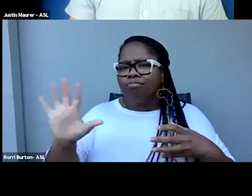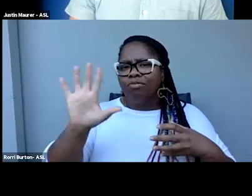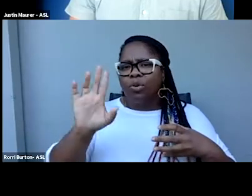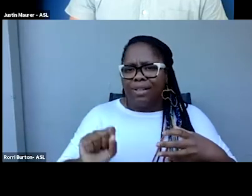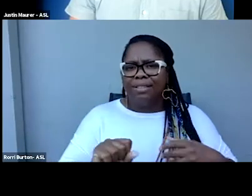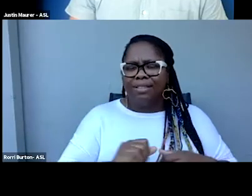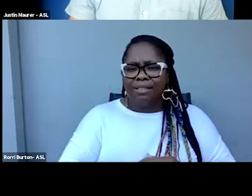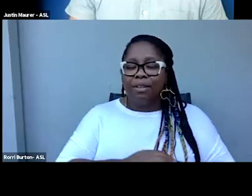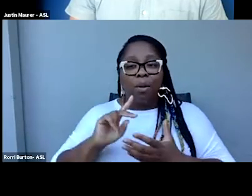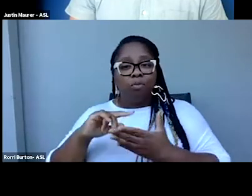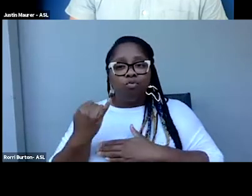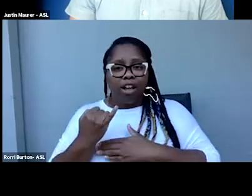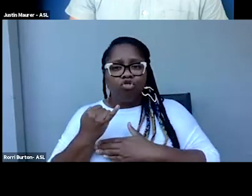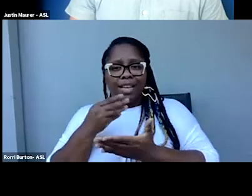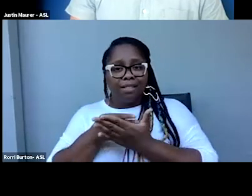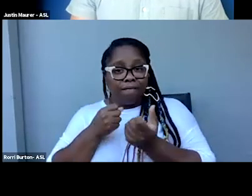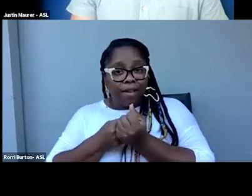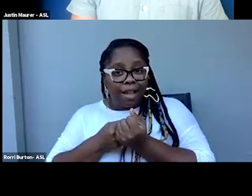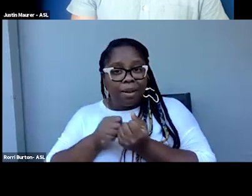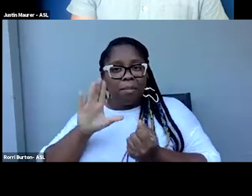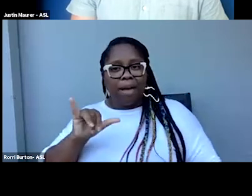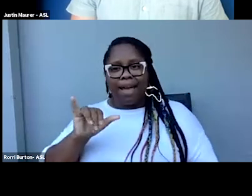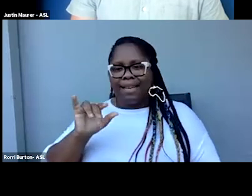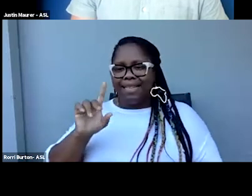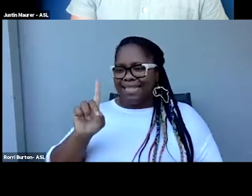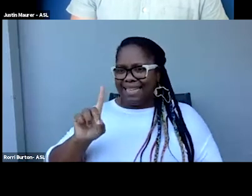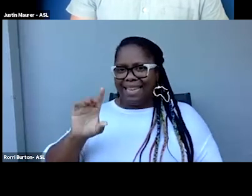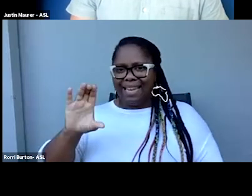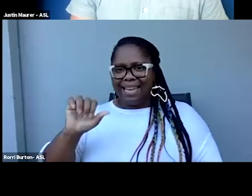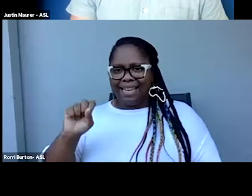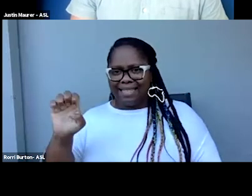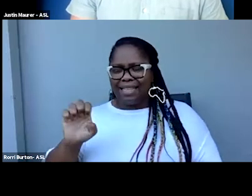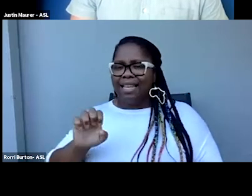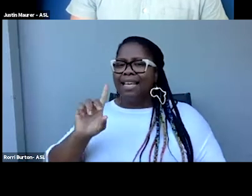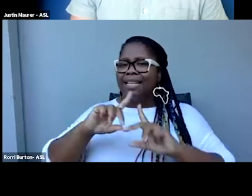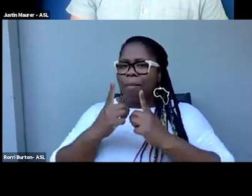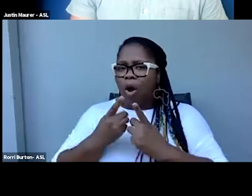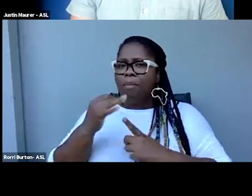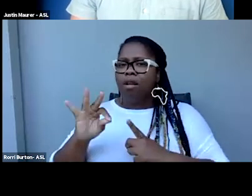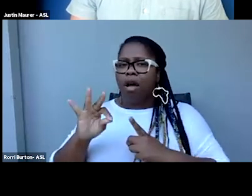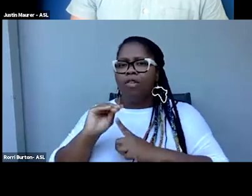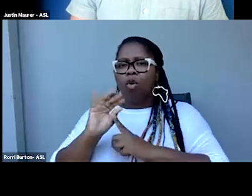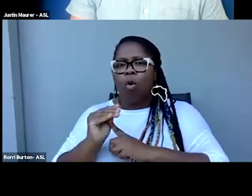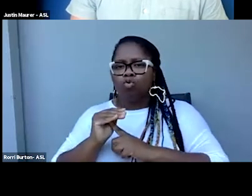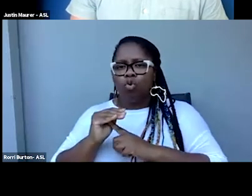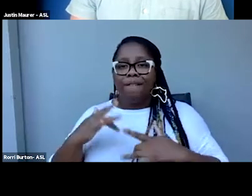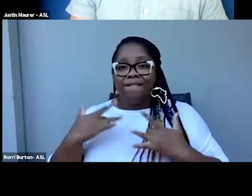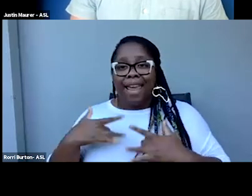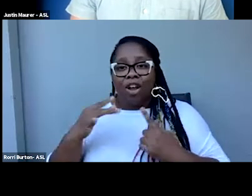The project is funded by the DCASE, which is Department of Cultural Affairs and Special Events in Chicago,